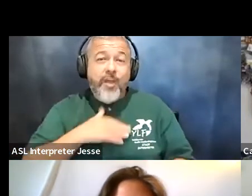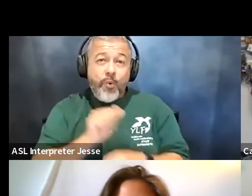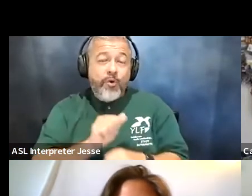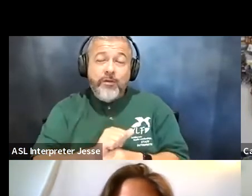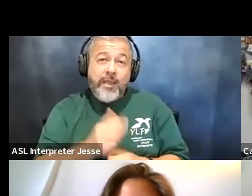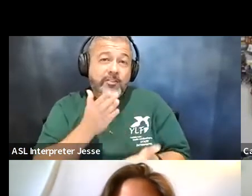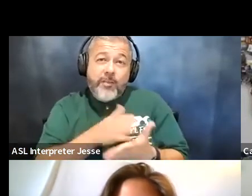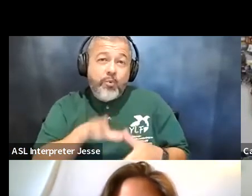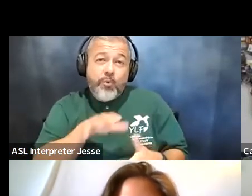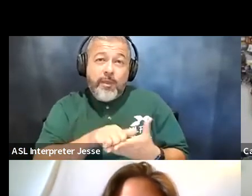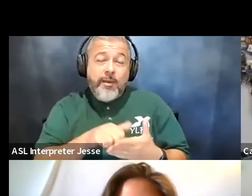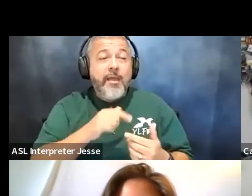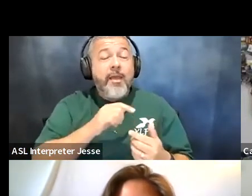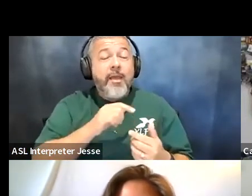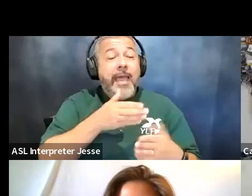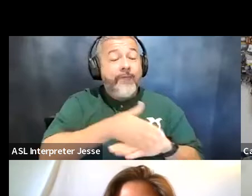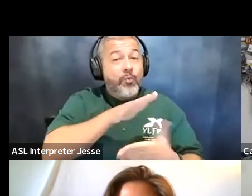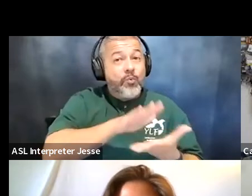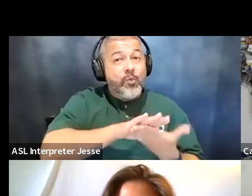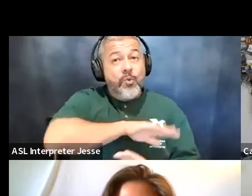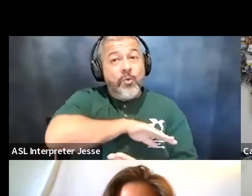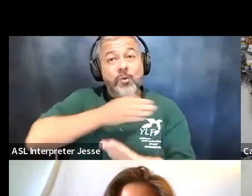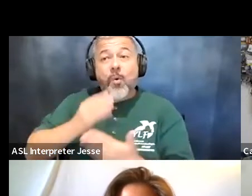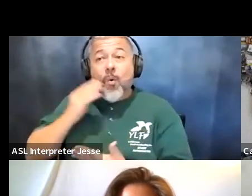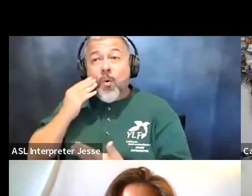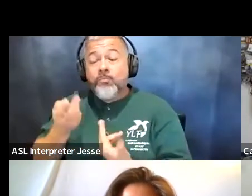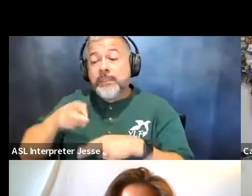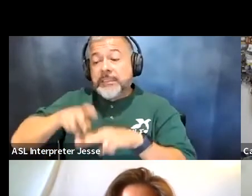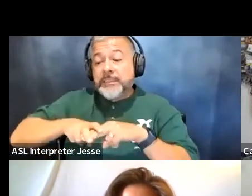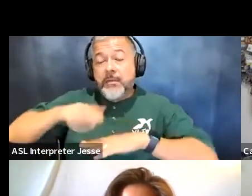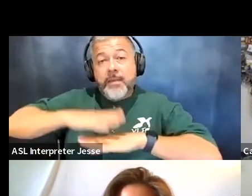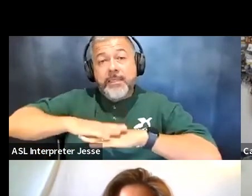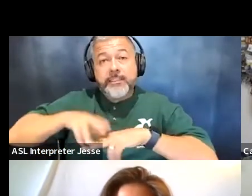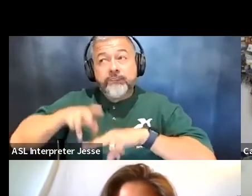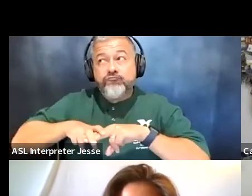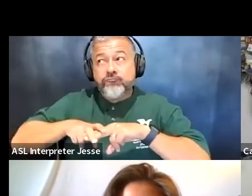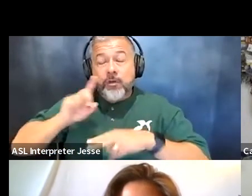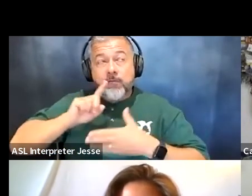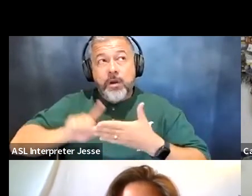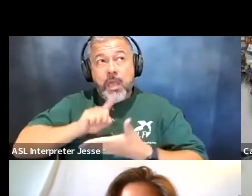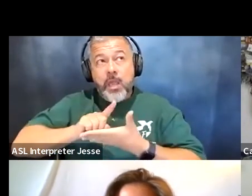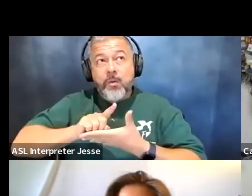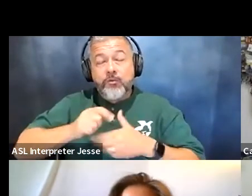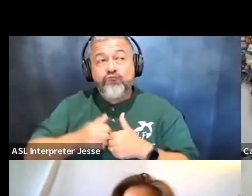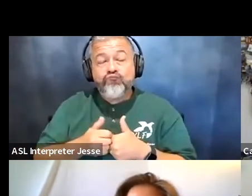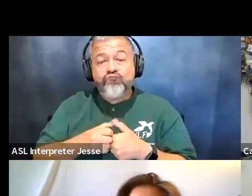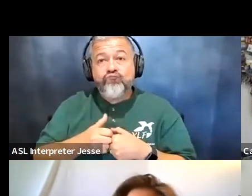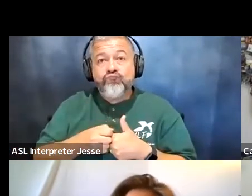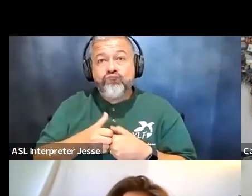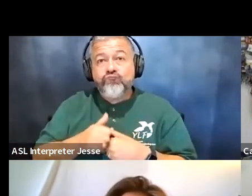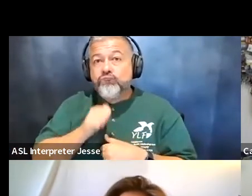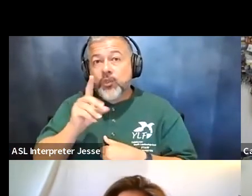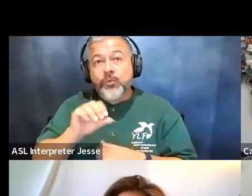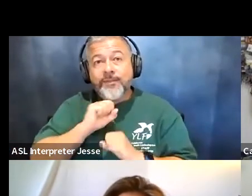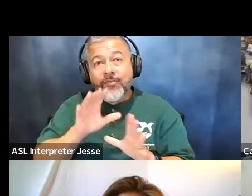and um sit at my desk for an hour not doing anything because i didn't understand any of